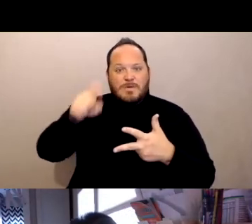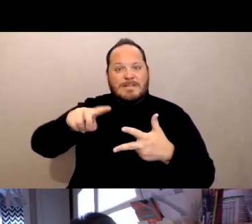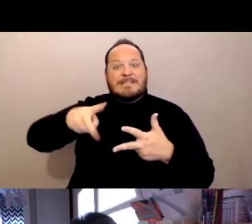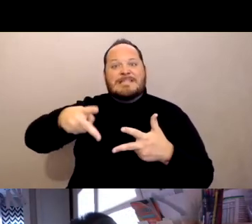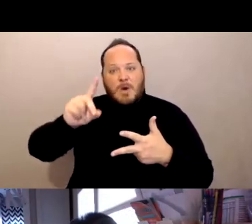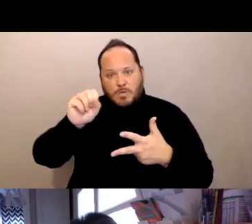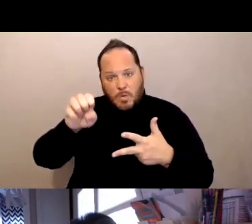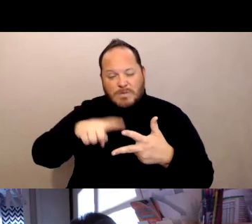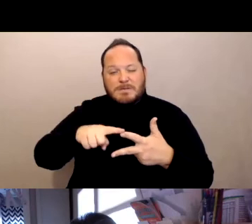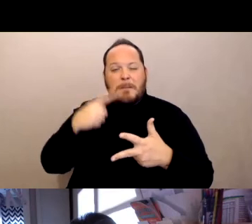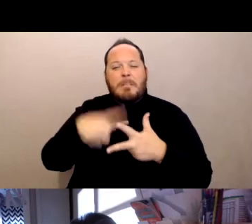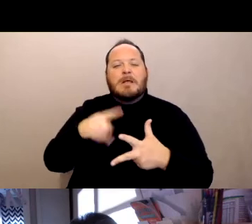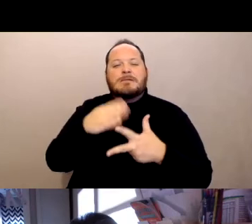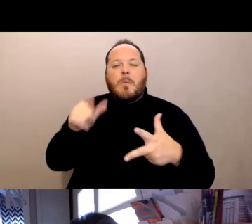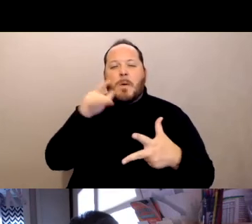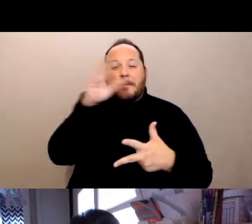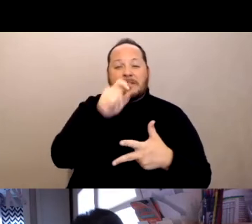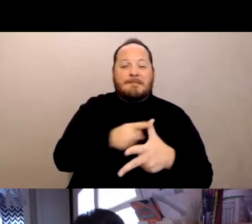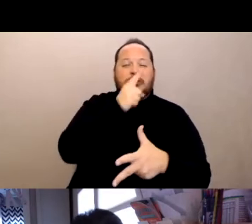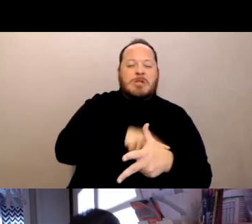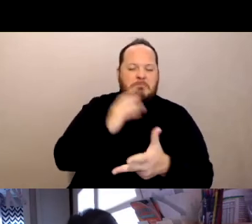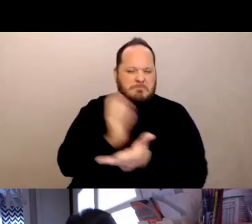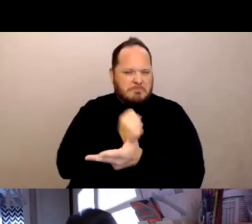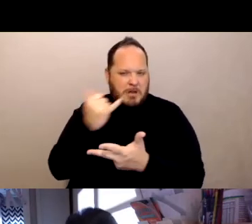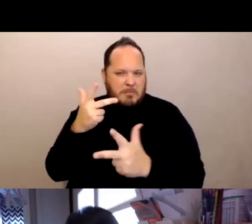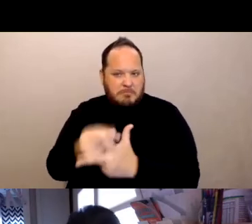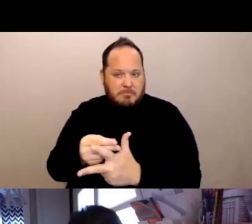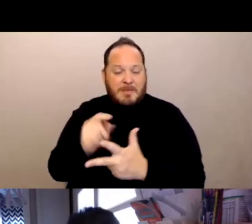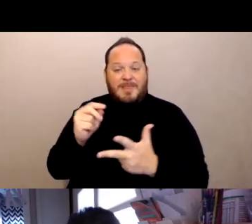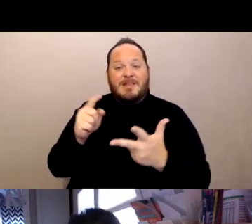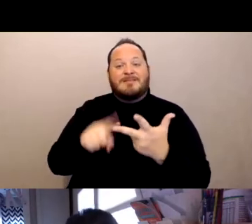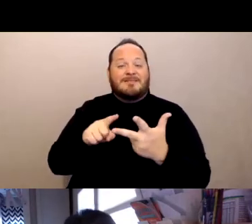And so the vast majority of residents who wanted vaccine